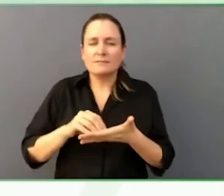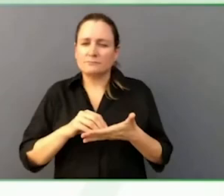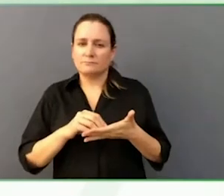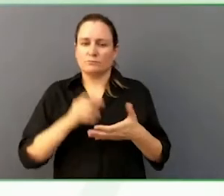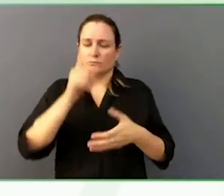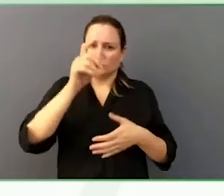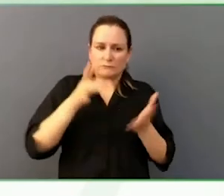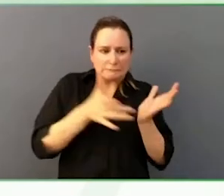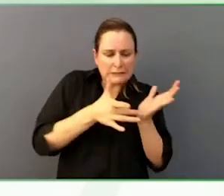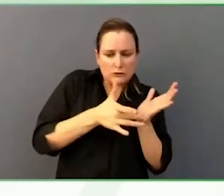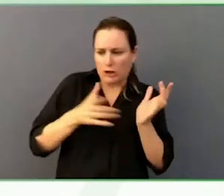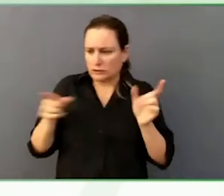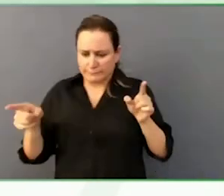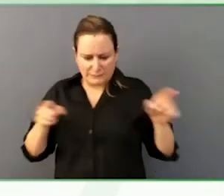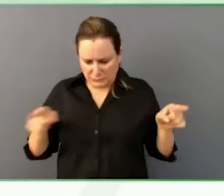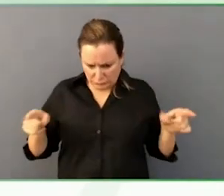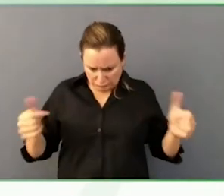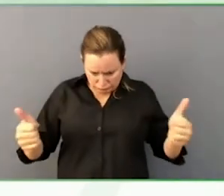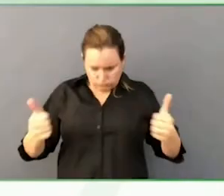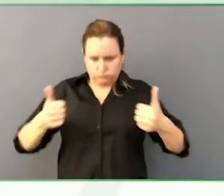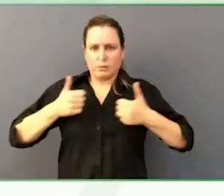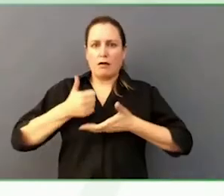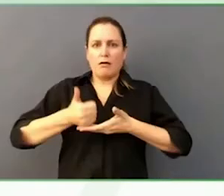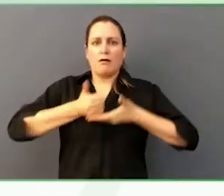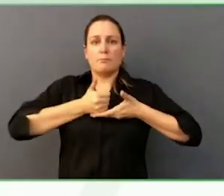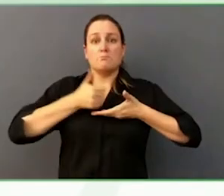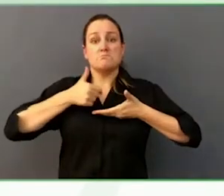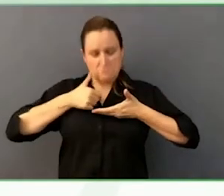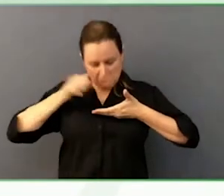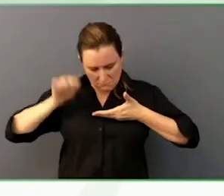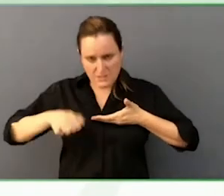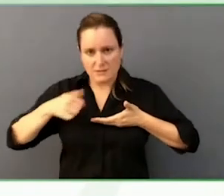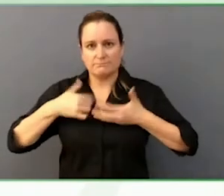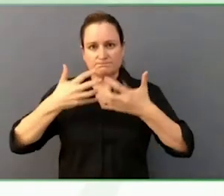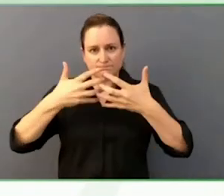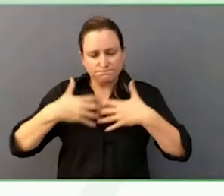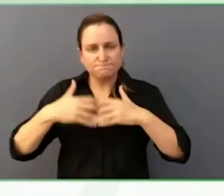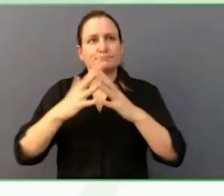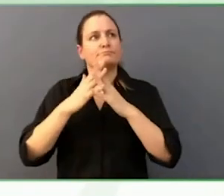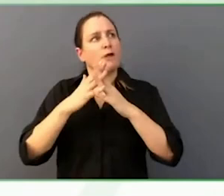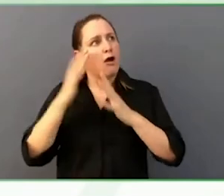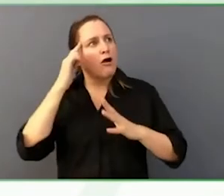He is certainly my go to person, if I need any sort of hockey information, who should I bet on?